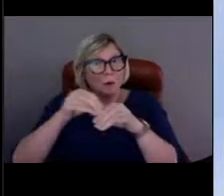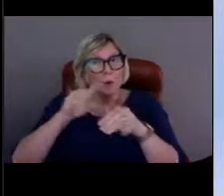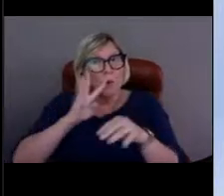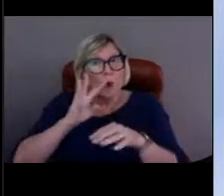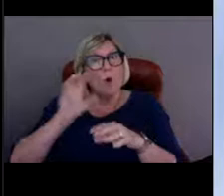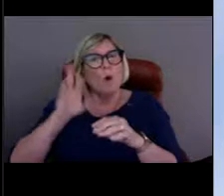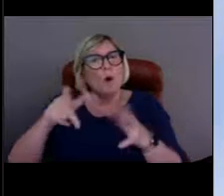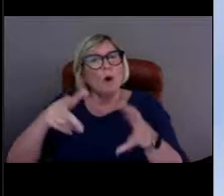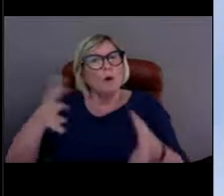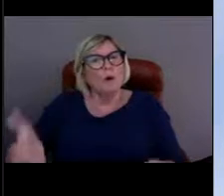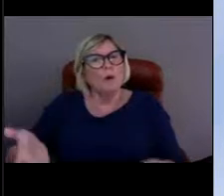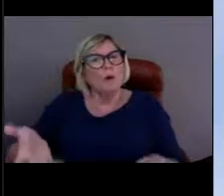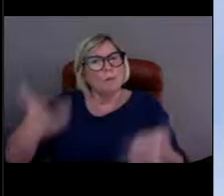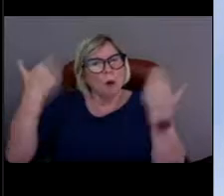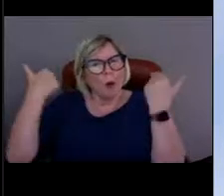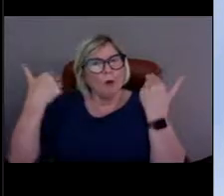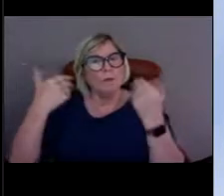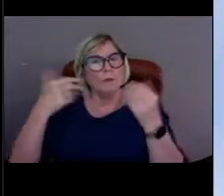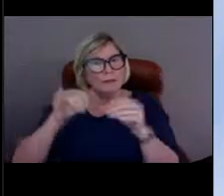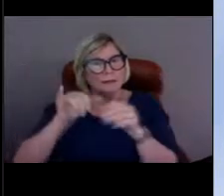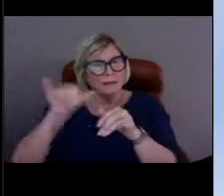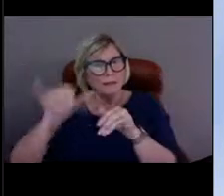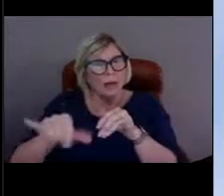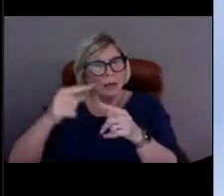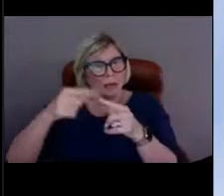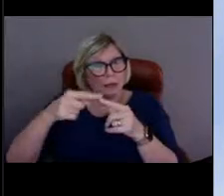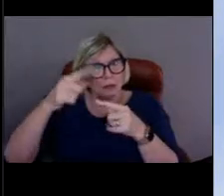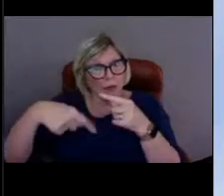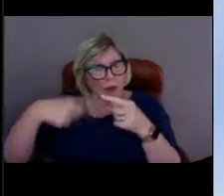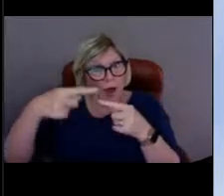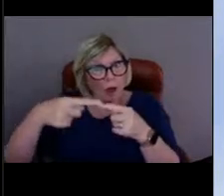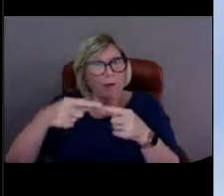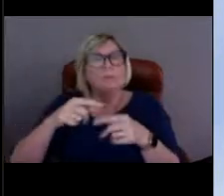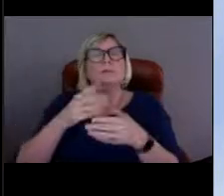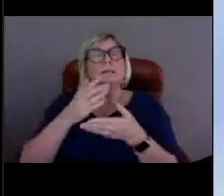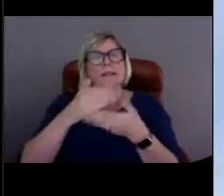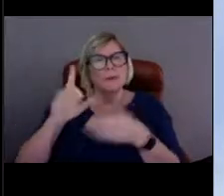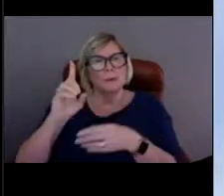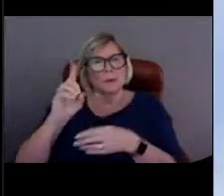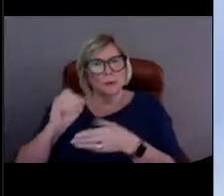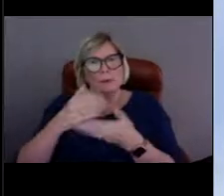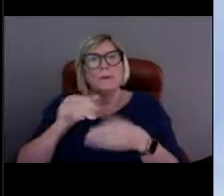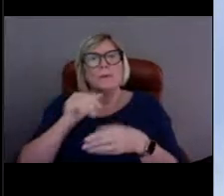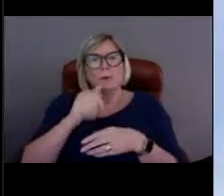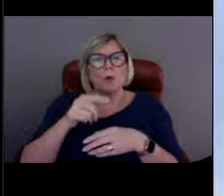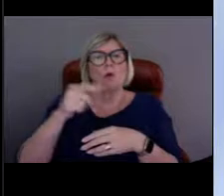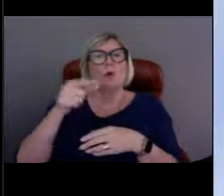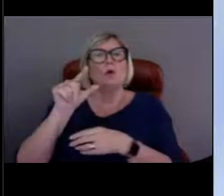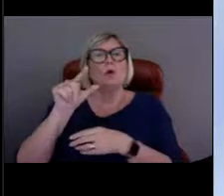Some do, and some don't. The Great Lakes tend to freeze and so we try and take some of those buoys